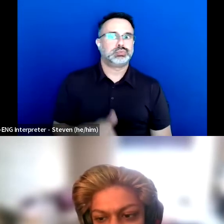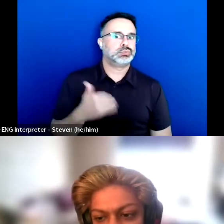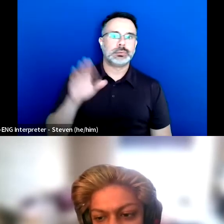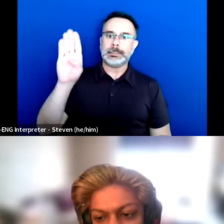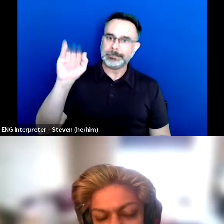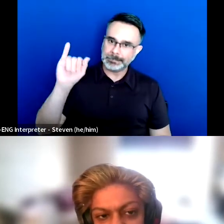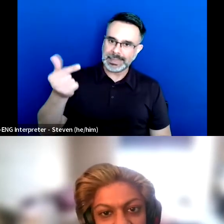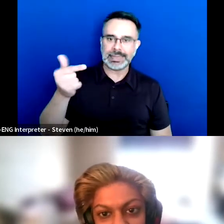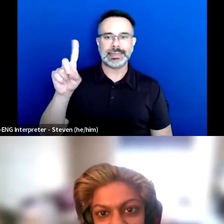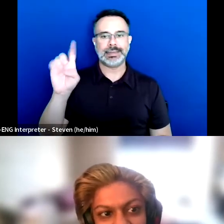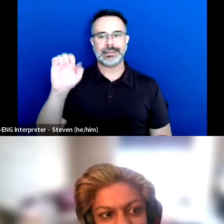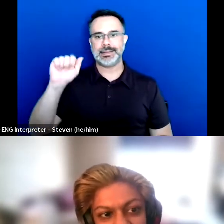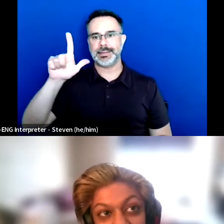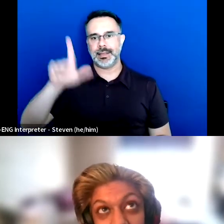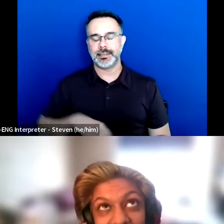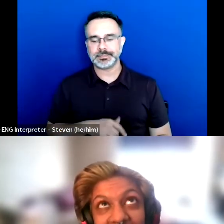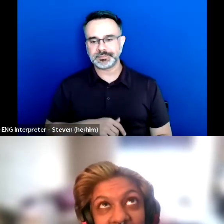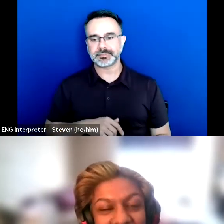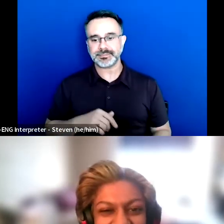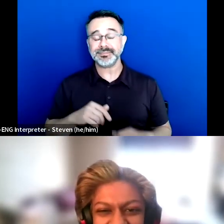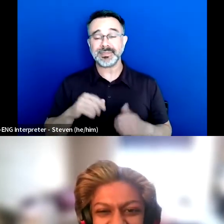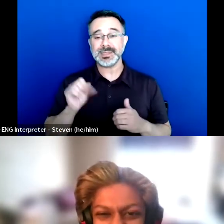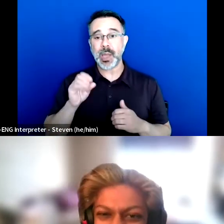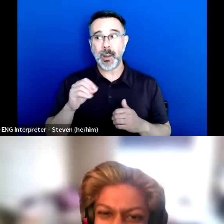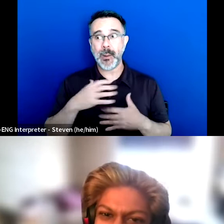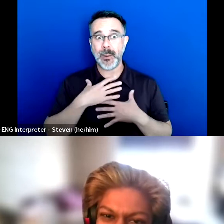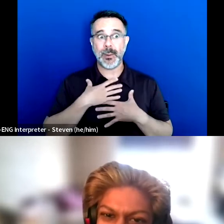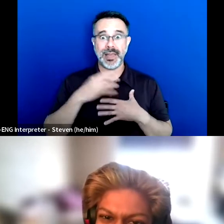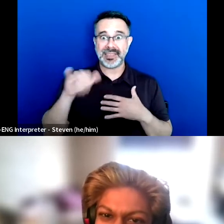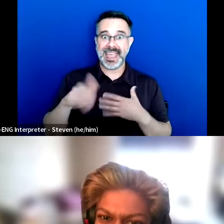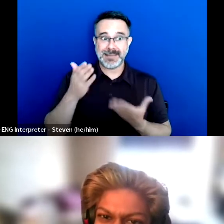And it's like, yeah, this might actually help somebody's life.